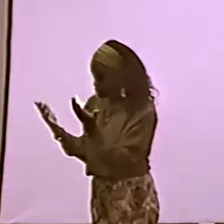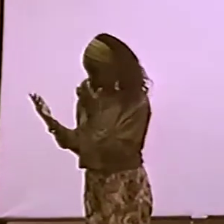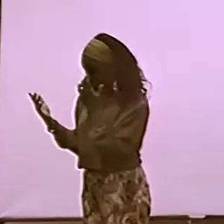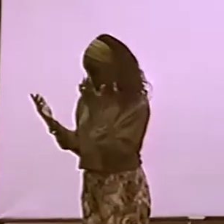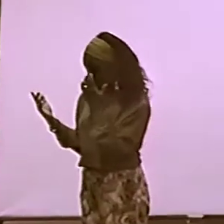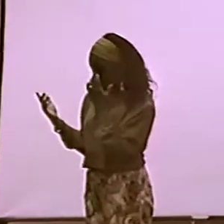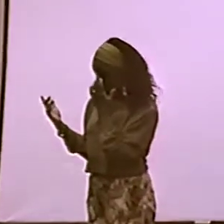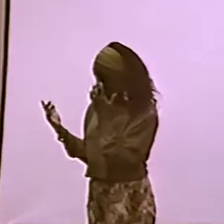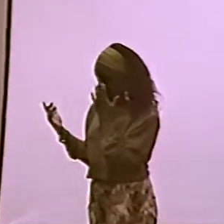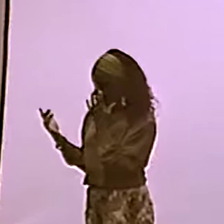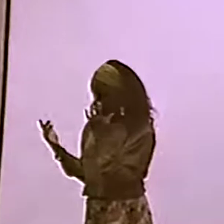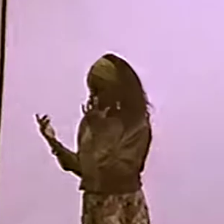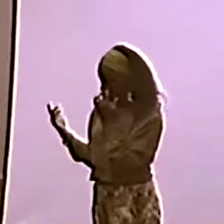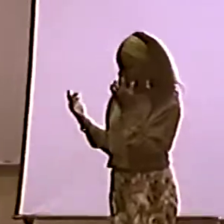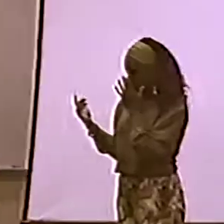WHAT DOES IT MEAN?